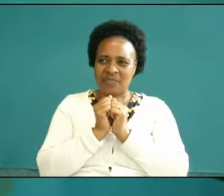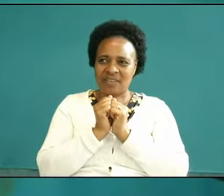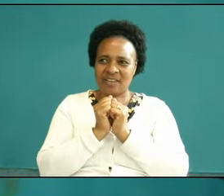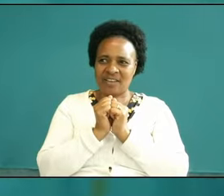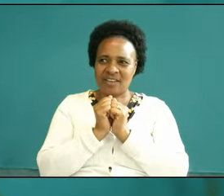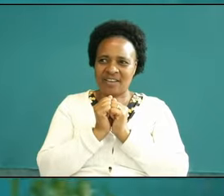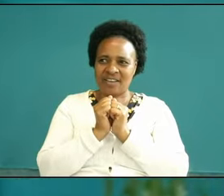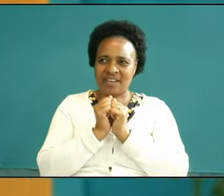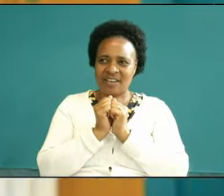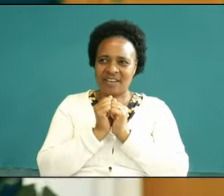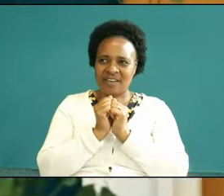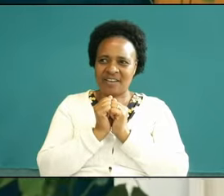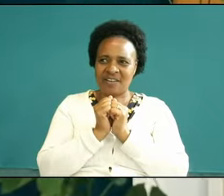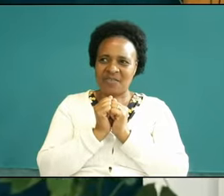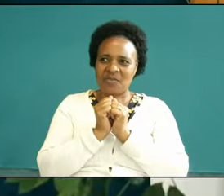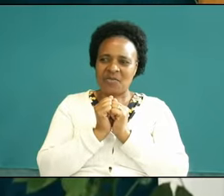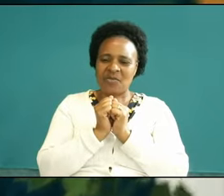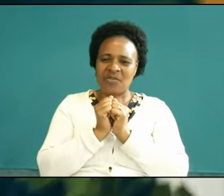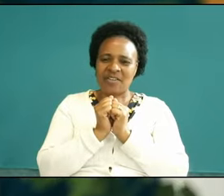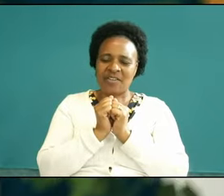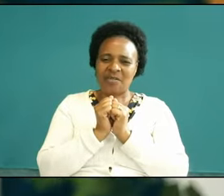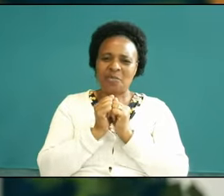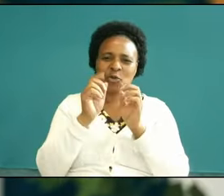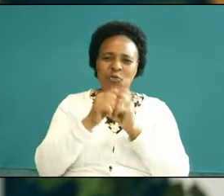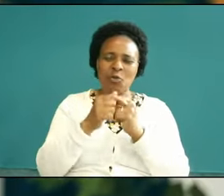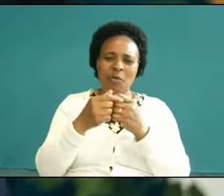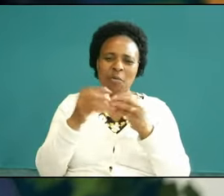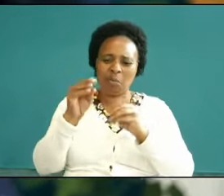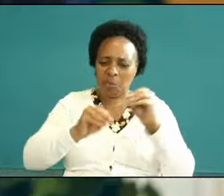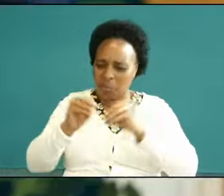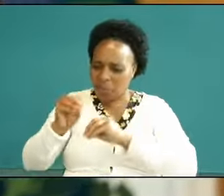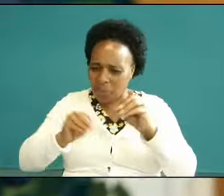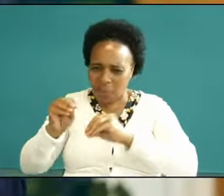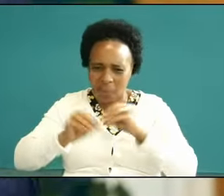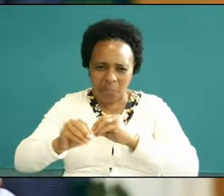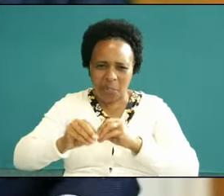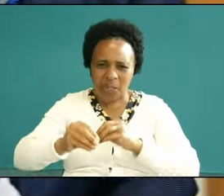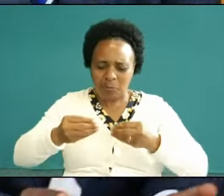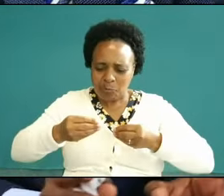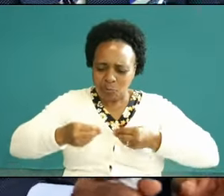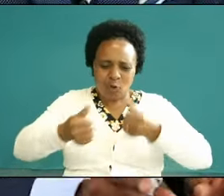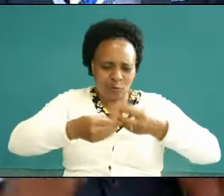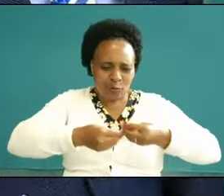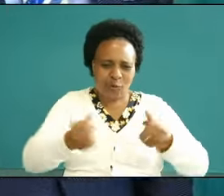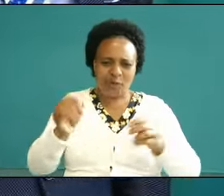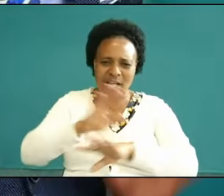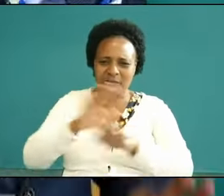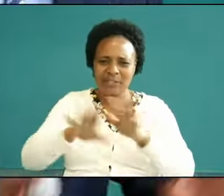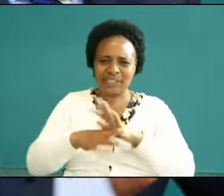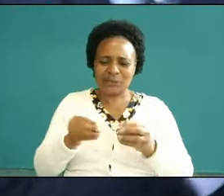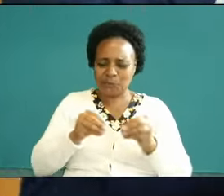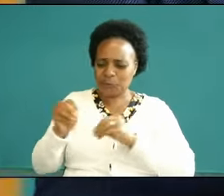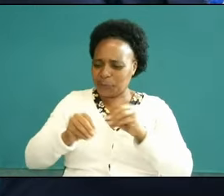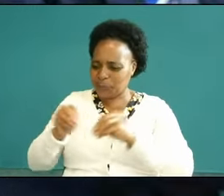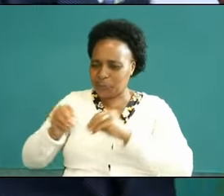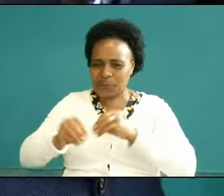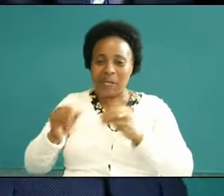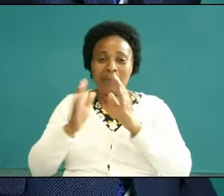that's the word has been formatted now the Holy Spirit format the prayer of those who pray in the